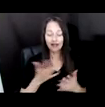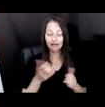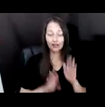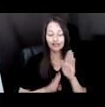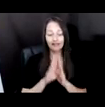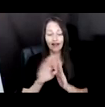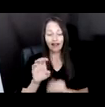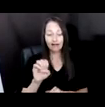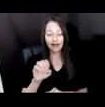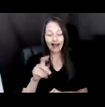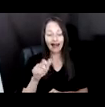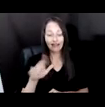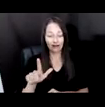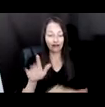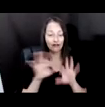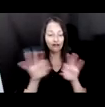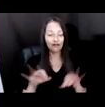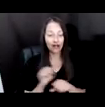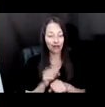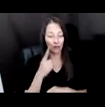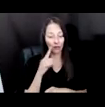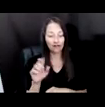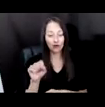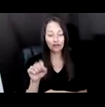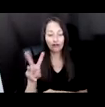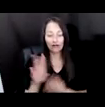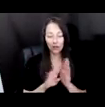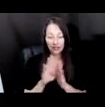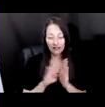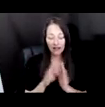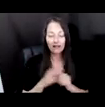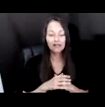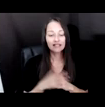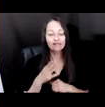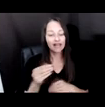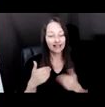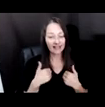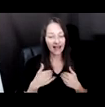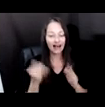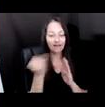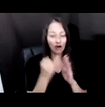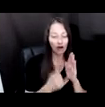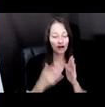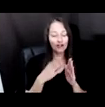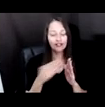AND DESIGN AND ARTICULATION OF VALUES AND ETHICS WITHIN TECHNOLOGIES WITH THE UNDERSTANDING THAT WE